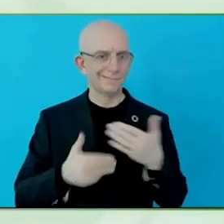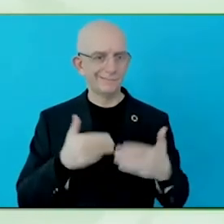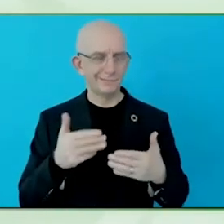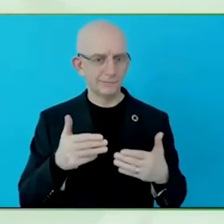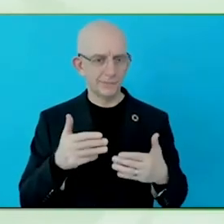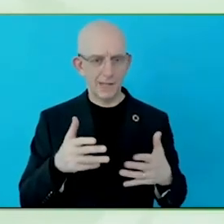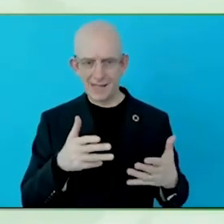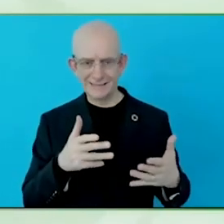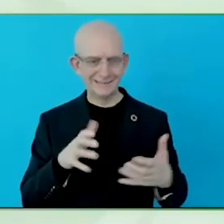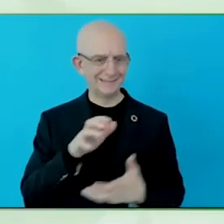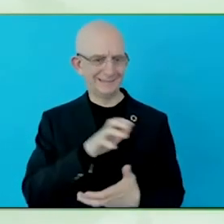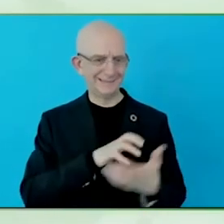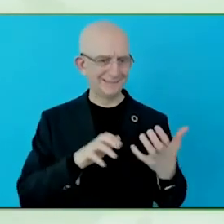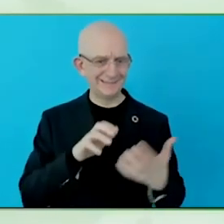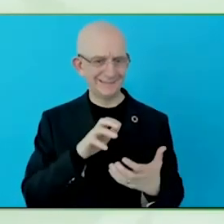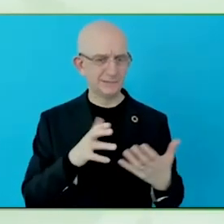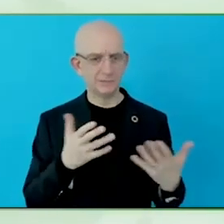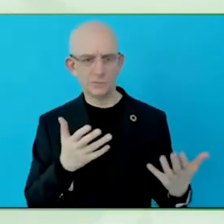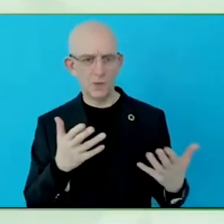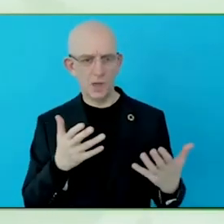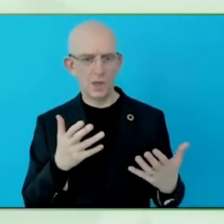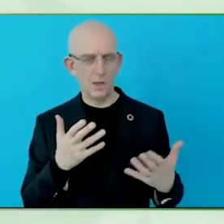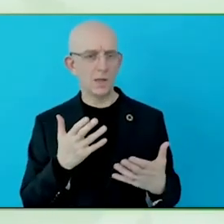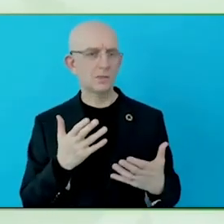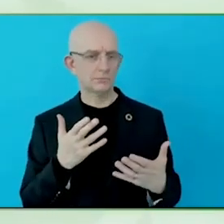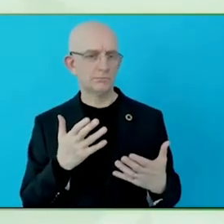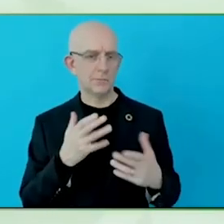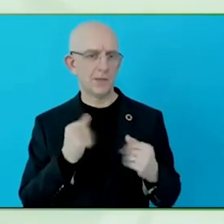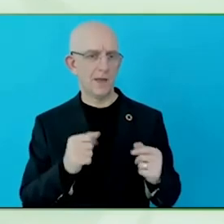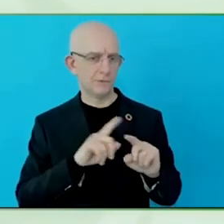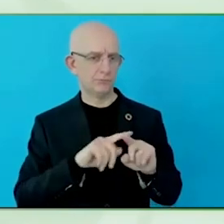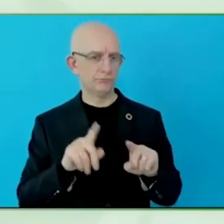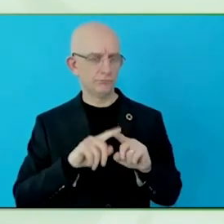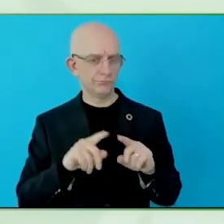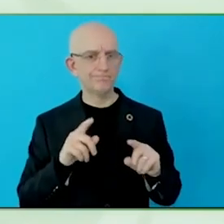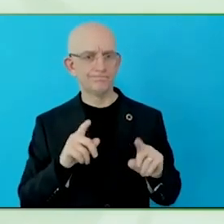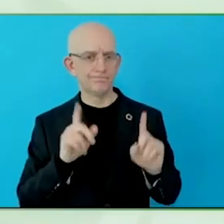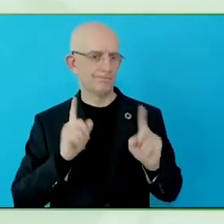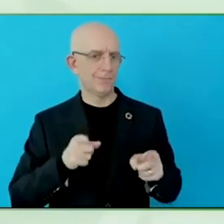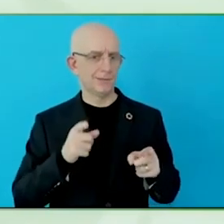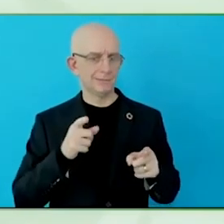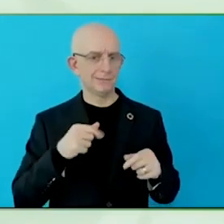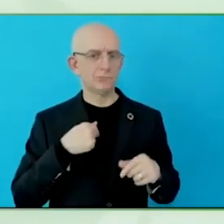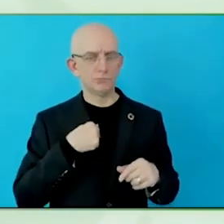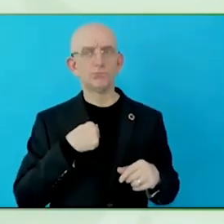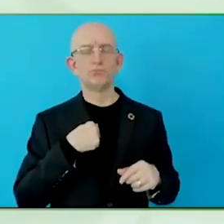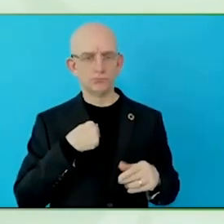more and research more, how do we make sure people with disabilities can access these products?